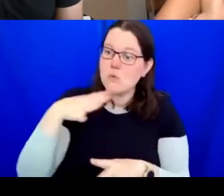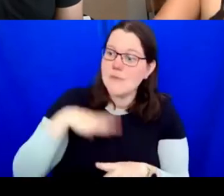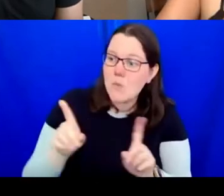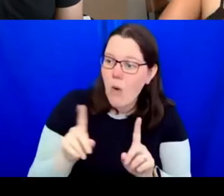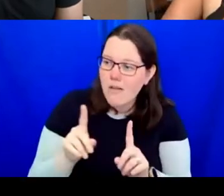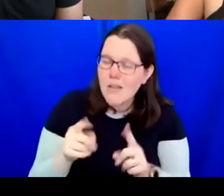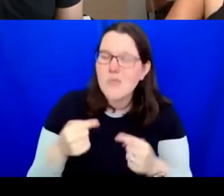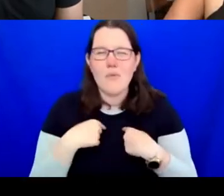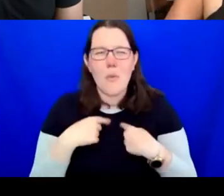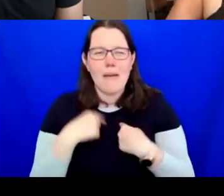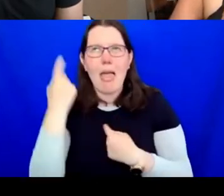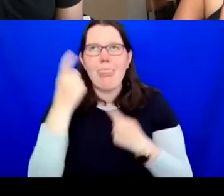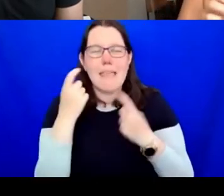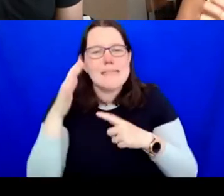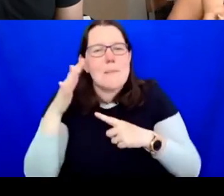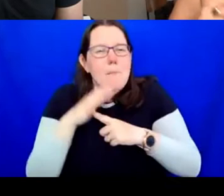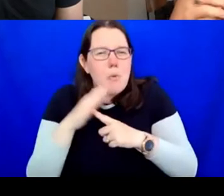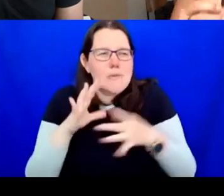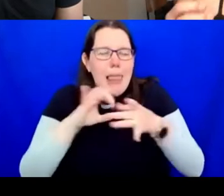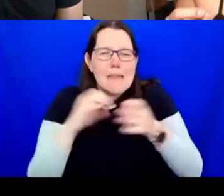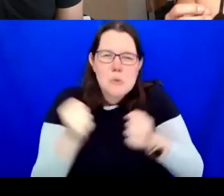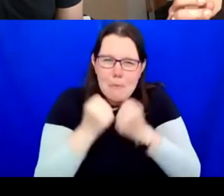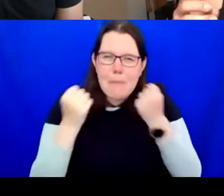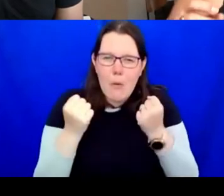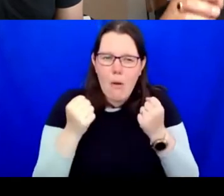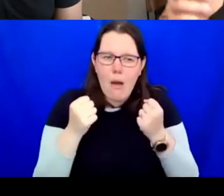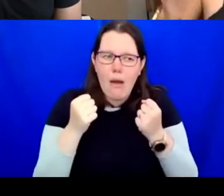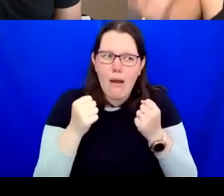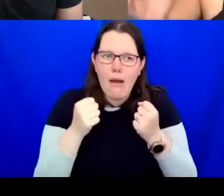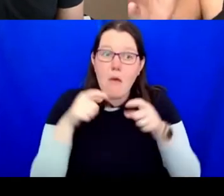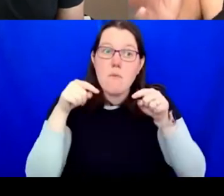institution at least temporarily showing care at least for the six months that you're with